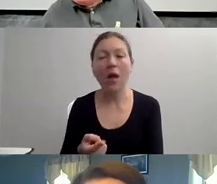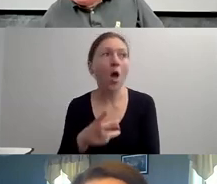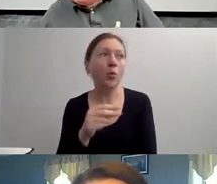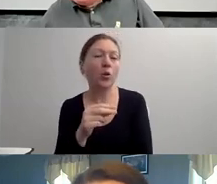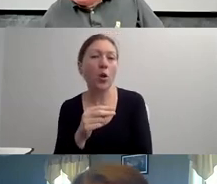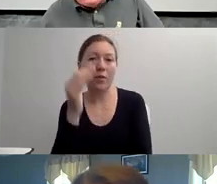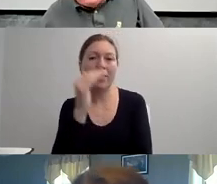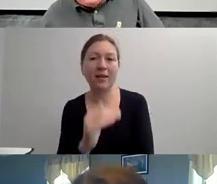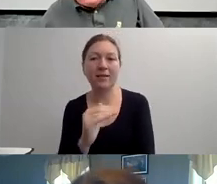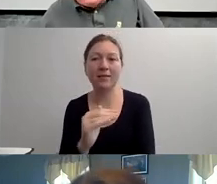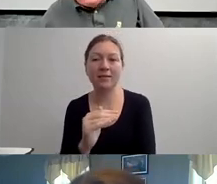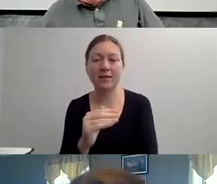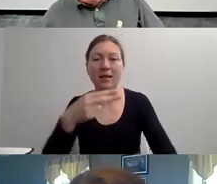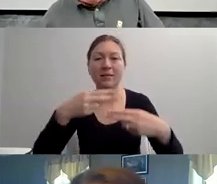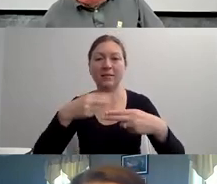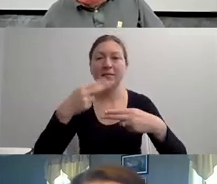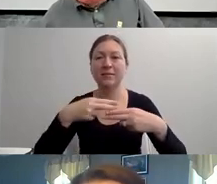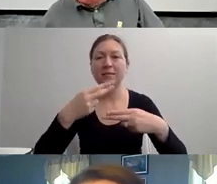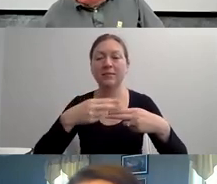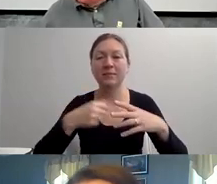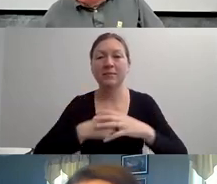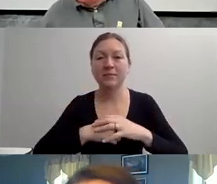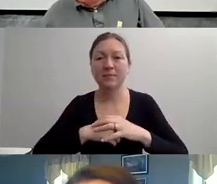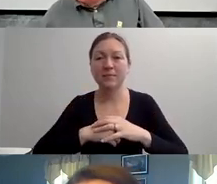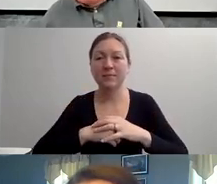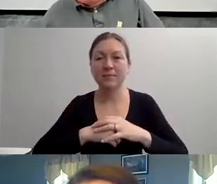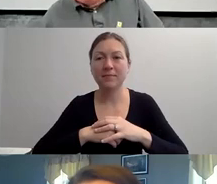TO PLAY A DISABILITY."